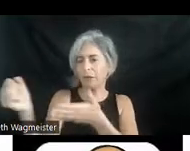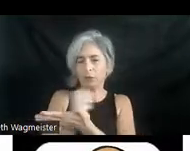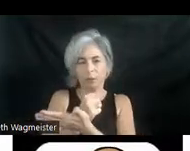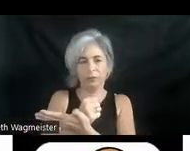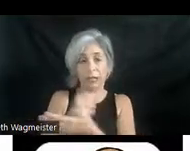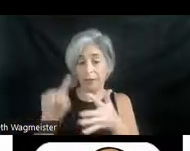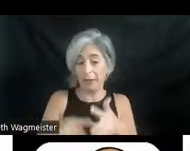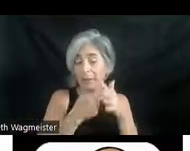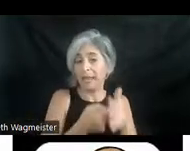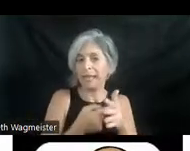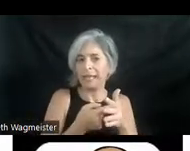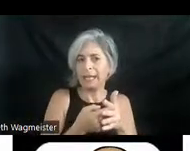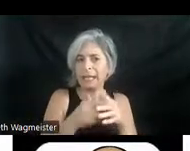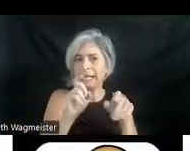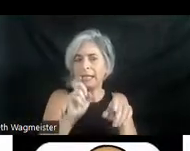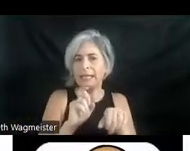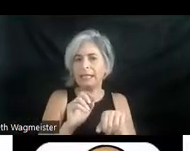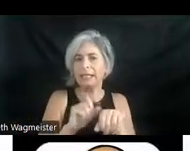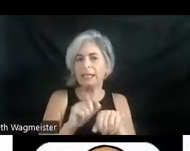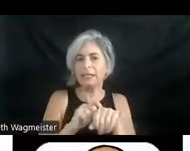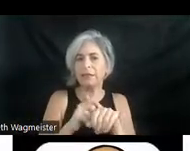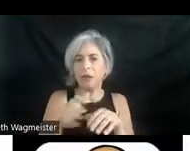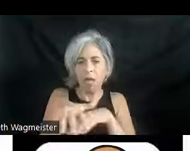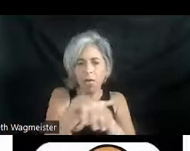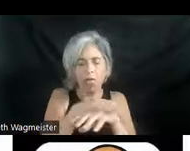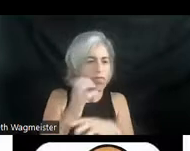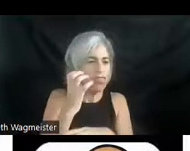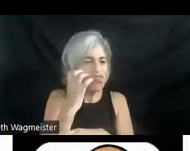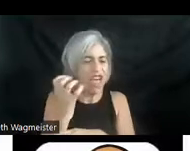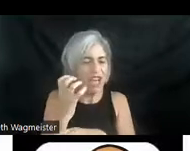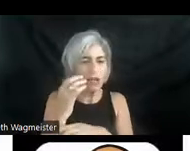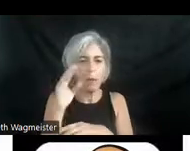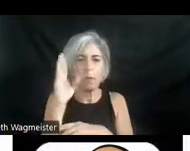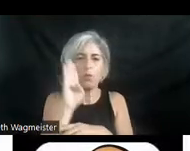you know, he taps his hands through the thick ground cover of brown curled leaves. Brown